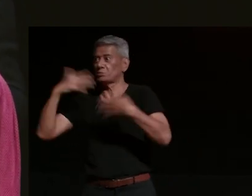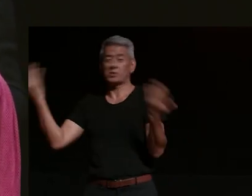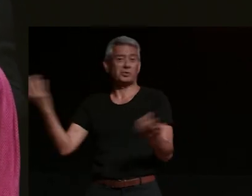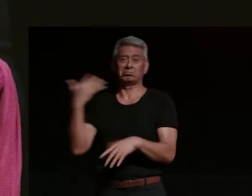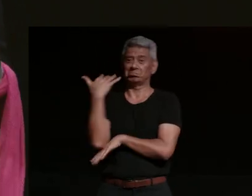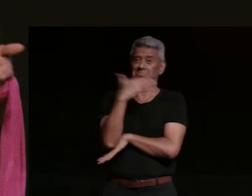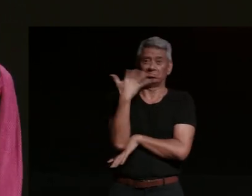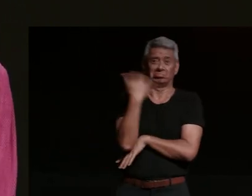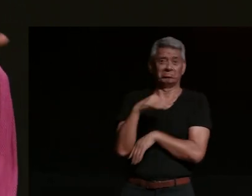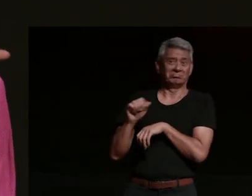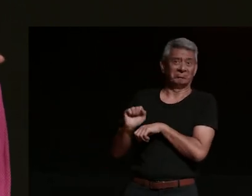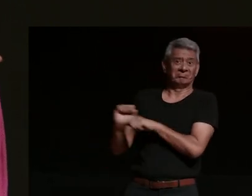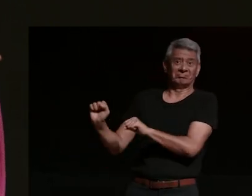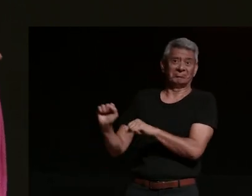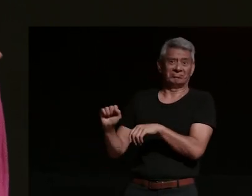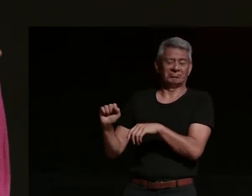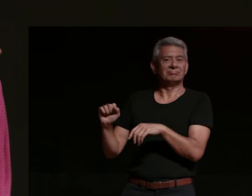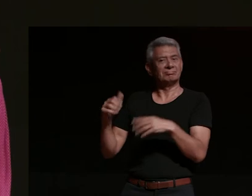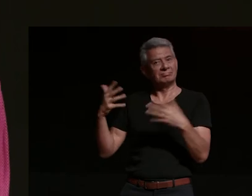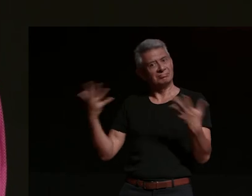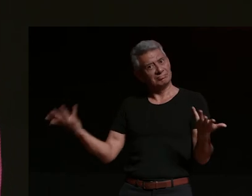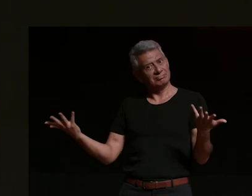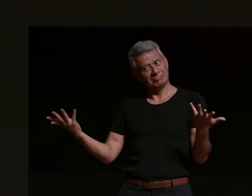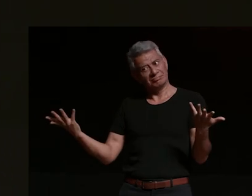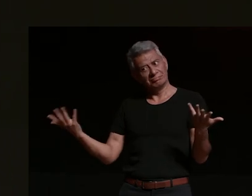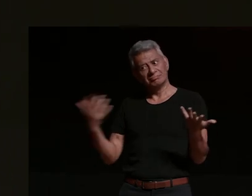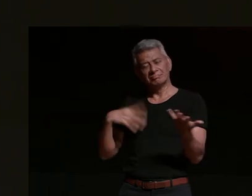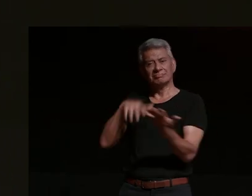or just plain old poverty and you know you've been there